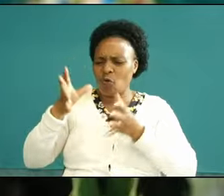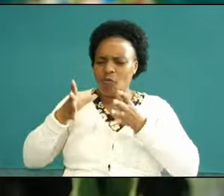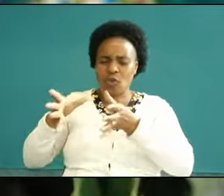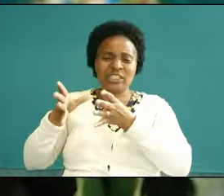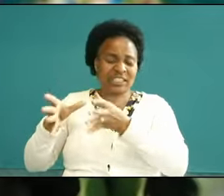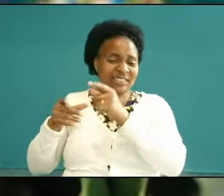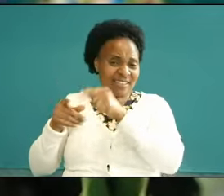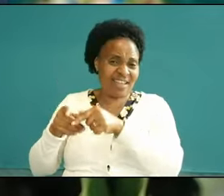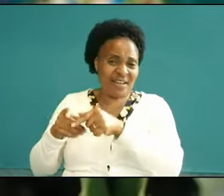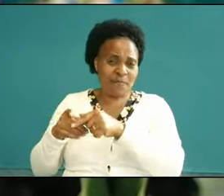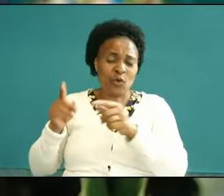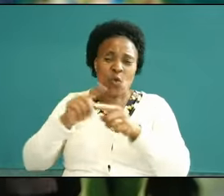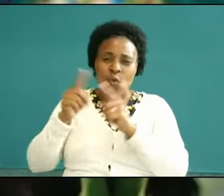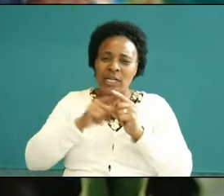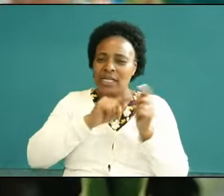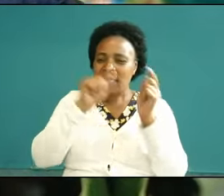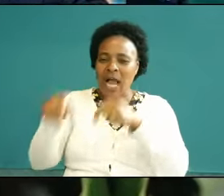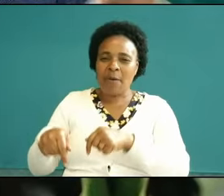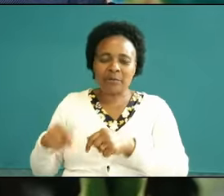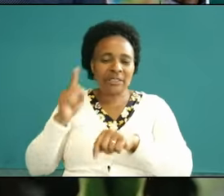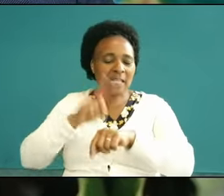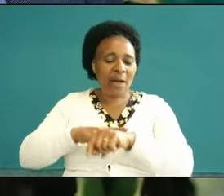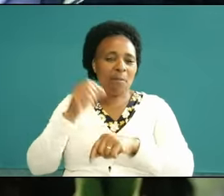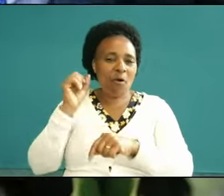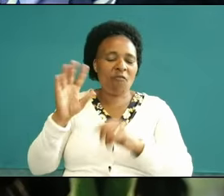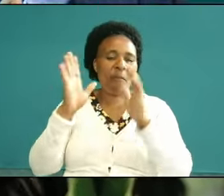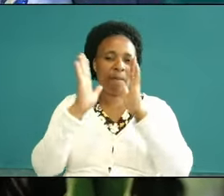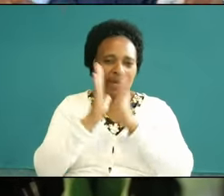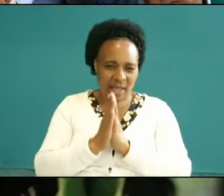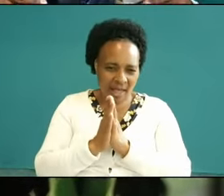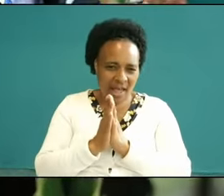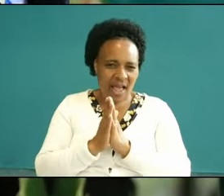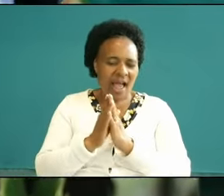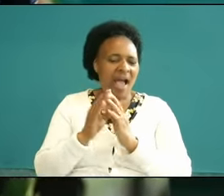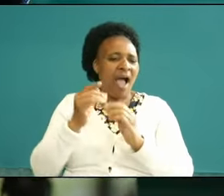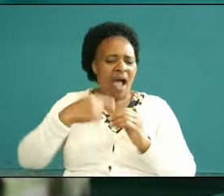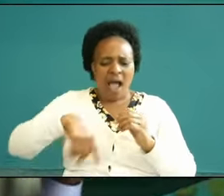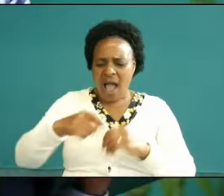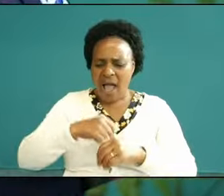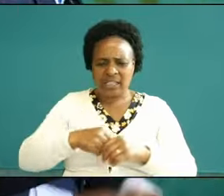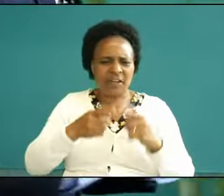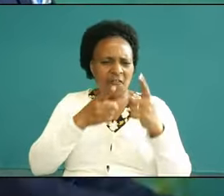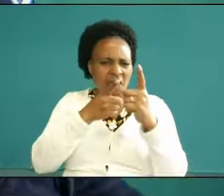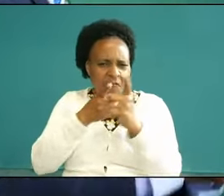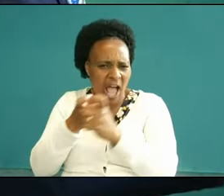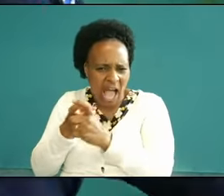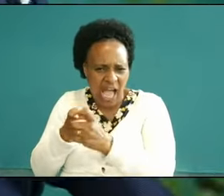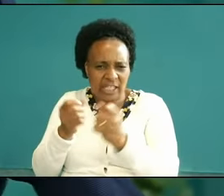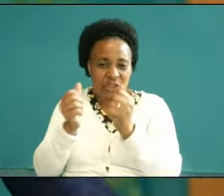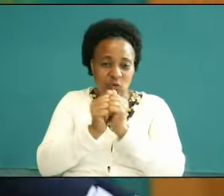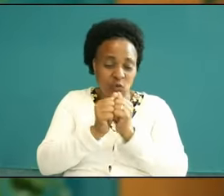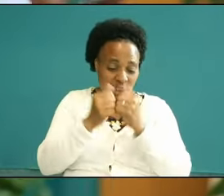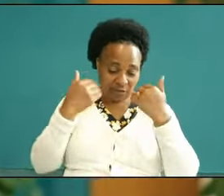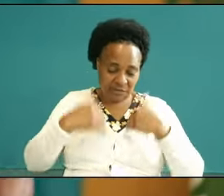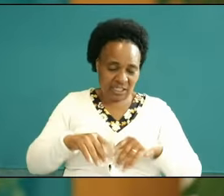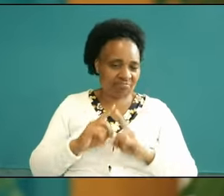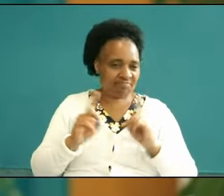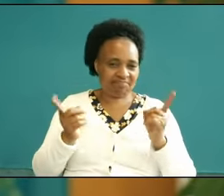when we come to that particular battle we do not walk in flesh even though we walk in flesh we walk